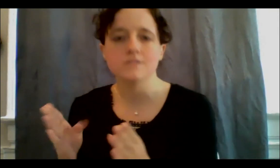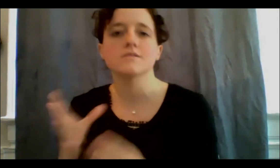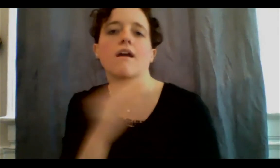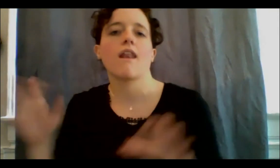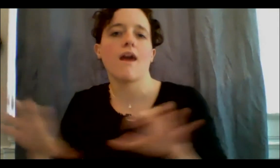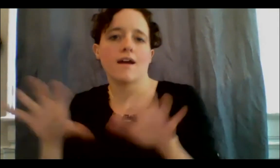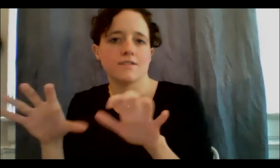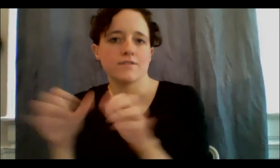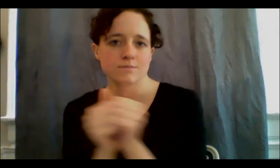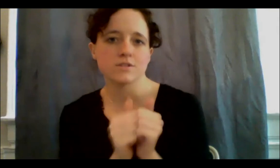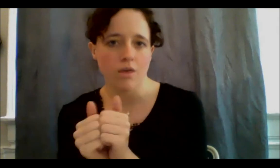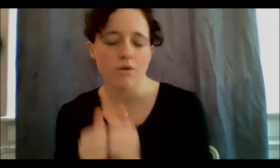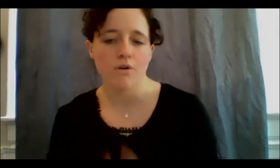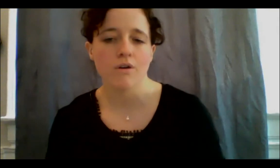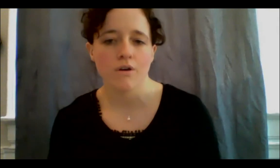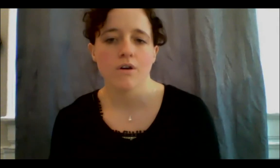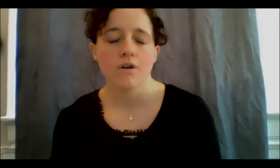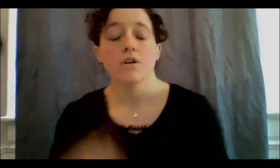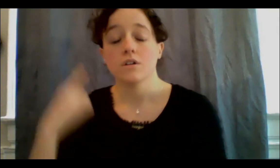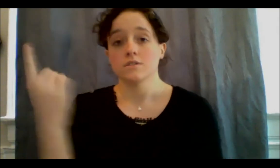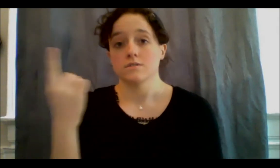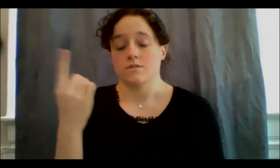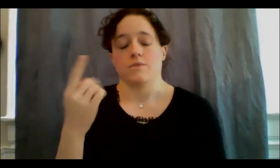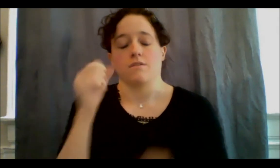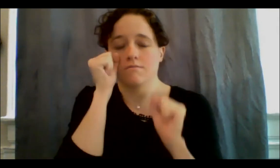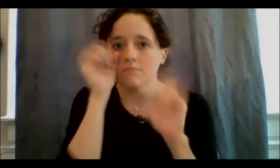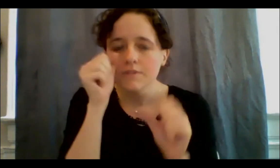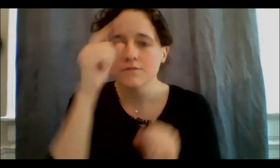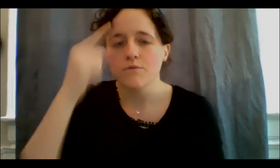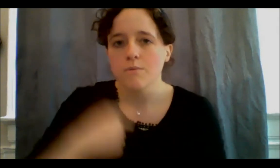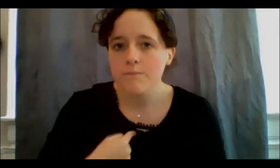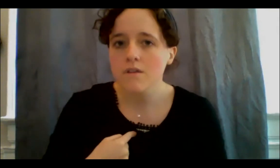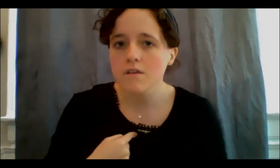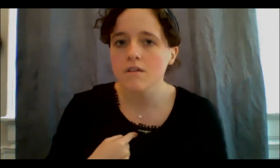fascinating for me is the fact that all the aspects that you touched on